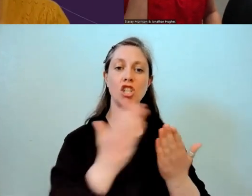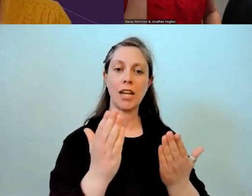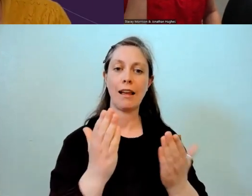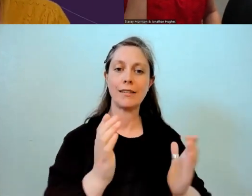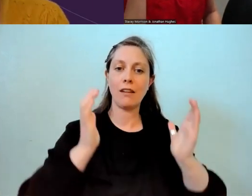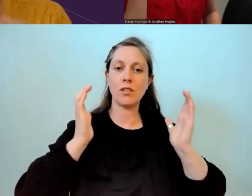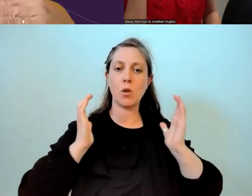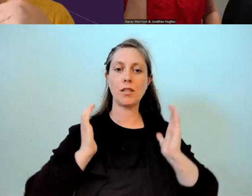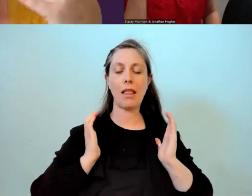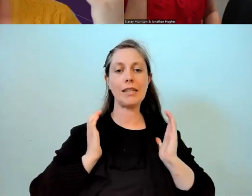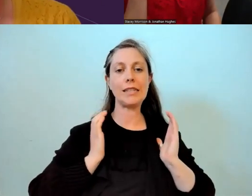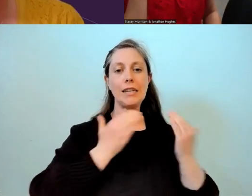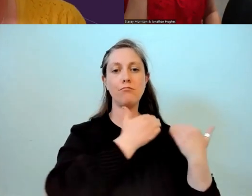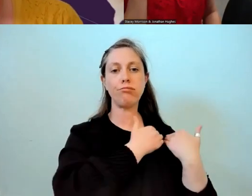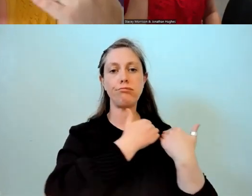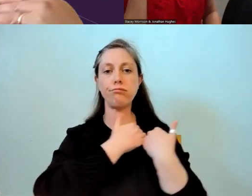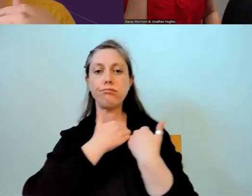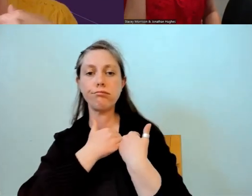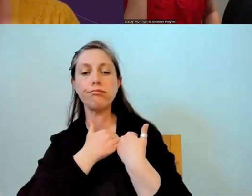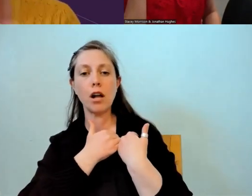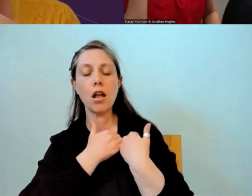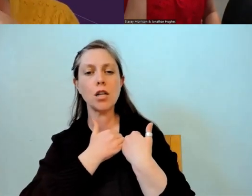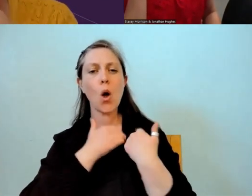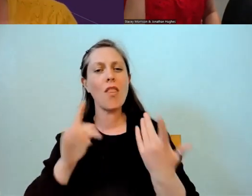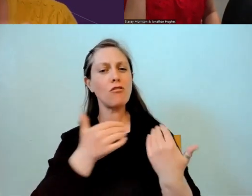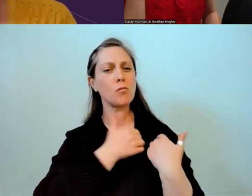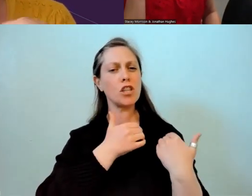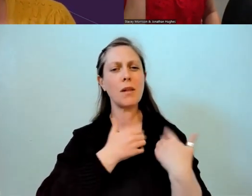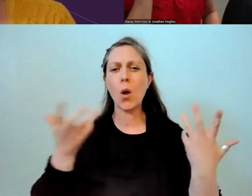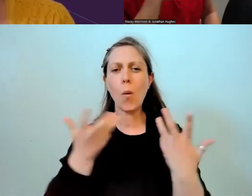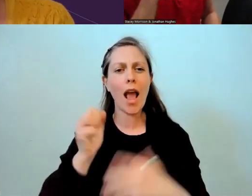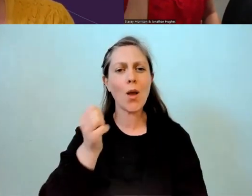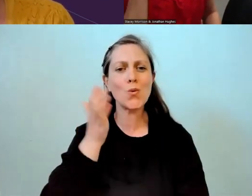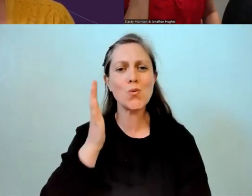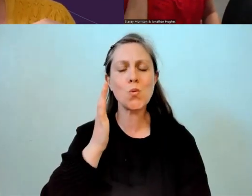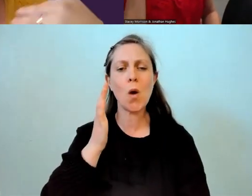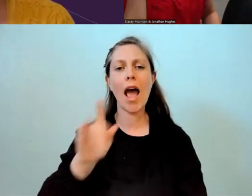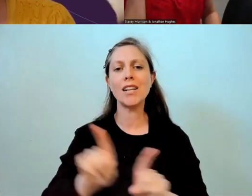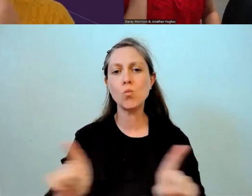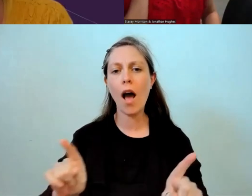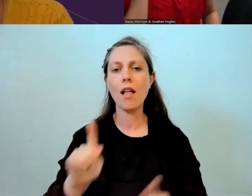I'm just wondering how that responsibility sits, I suppose, and that upskilling Te Reo and Tikanga across.